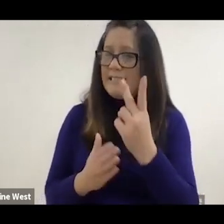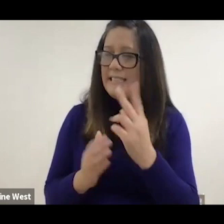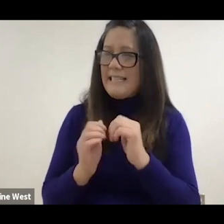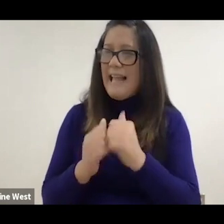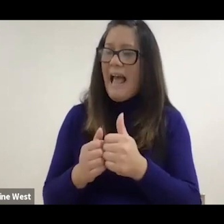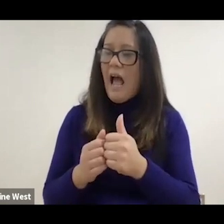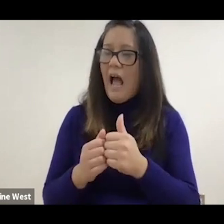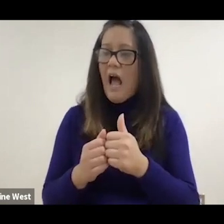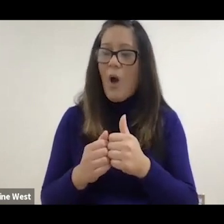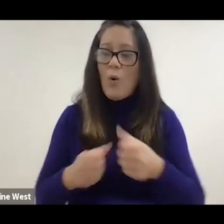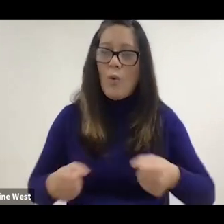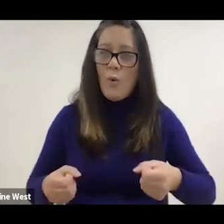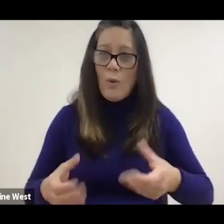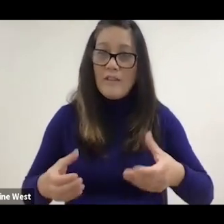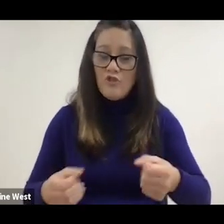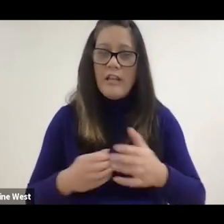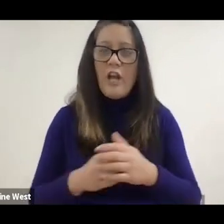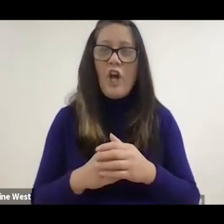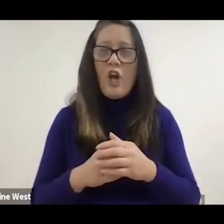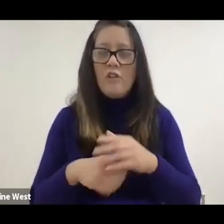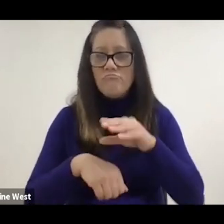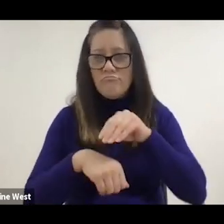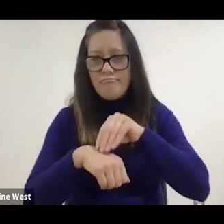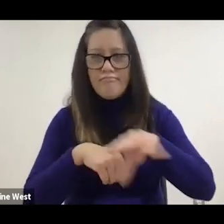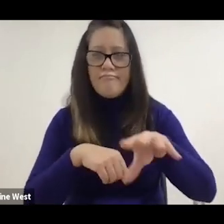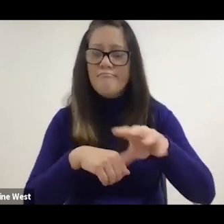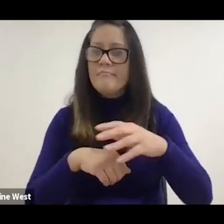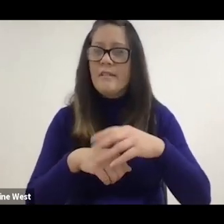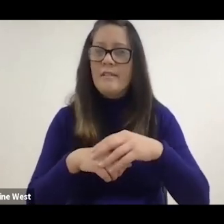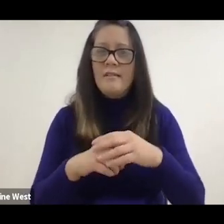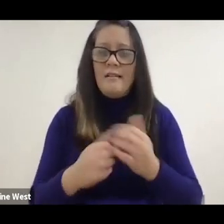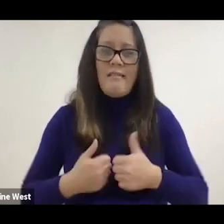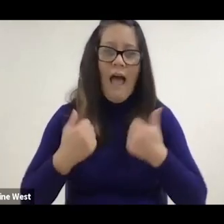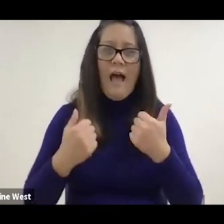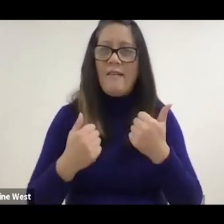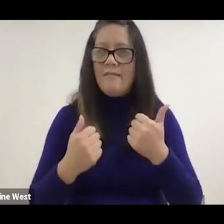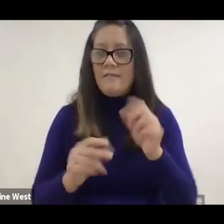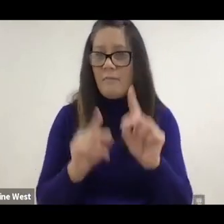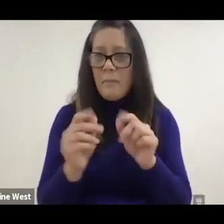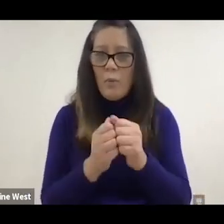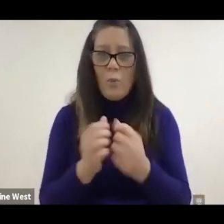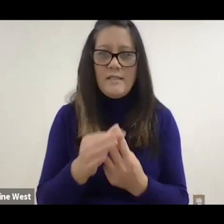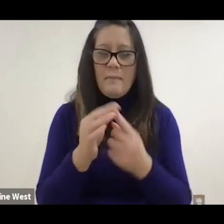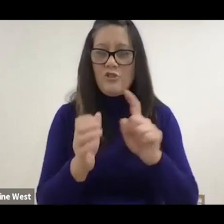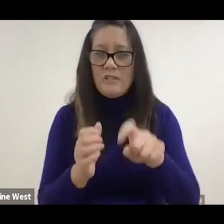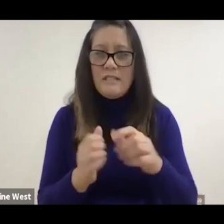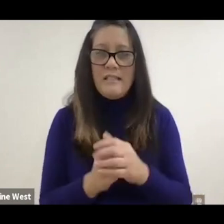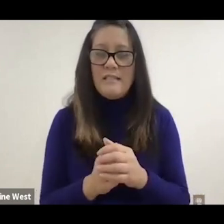has been a difference in the lives of those with special needs. The reason we are where we are